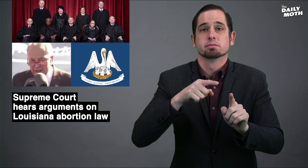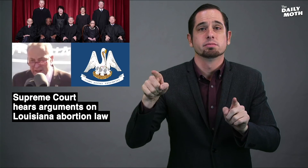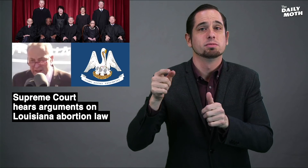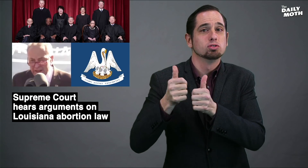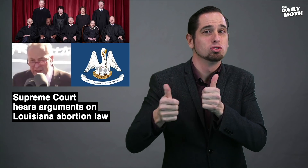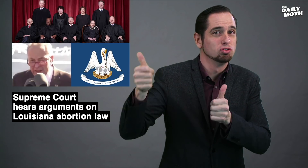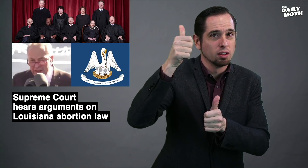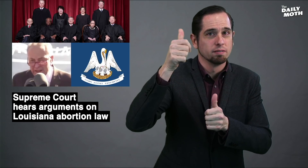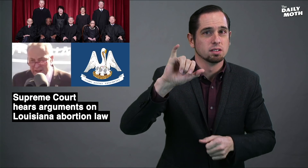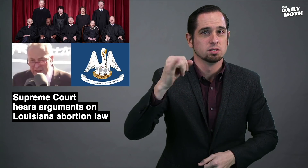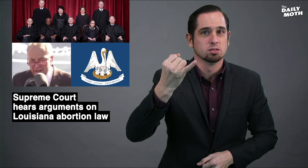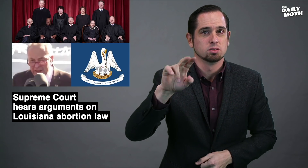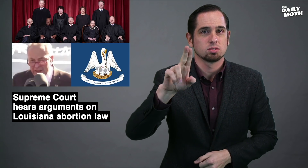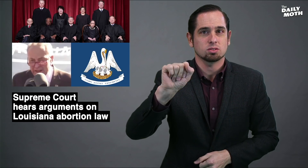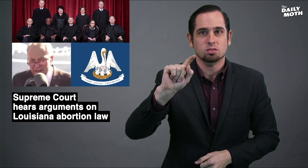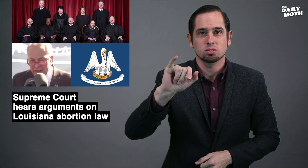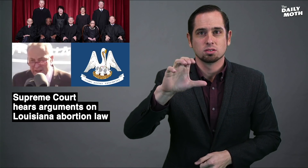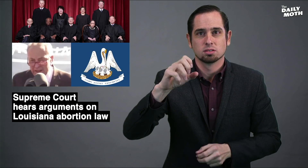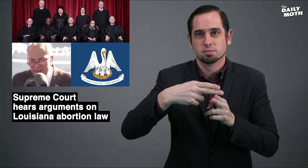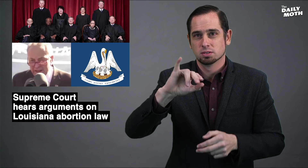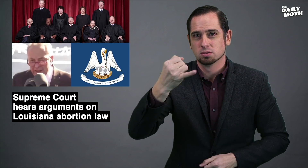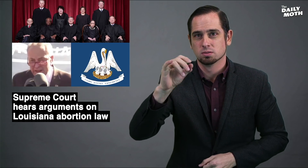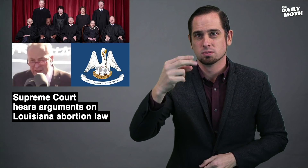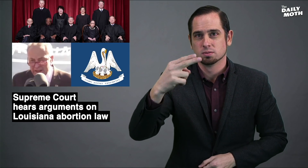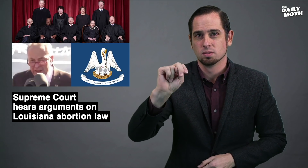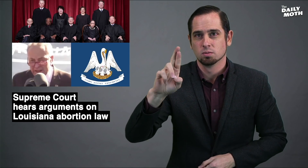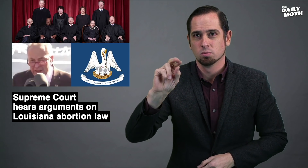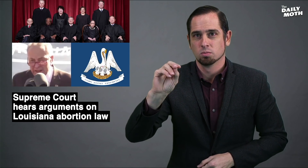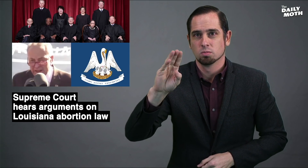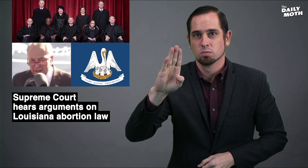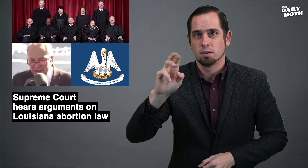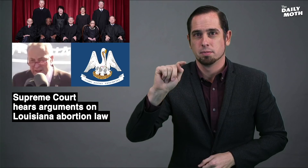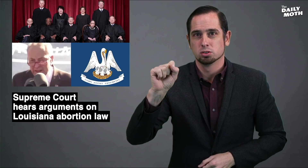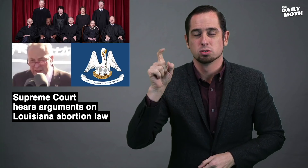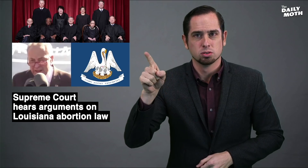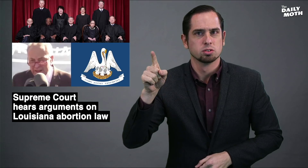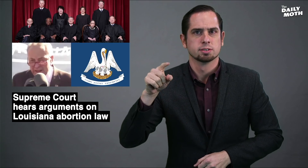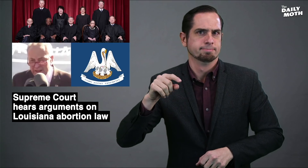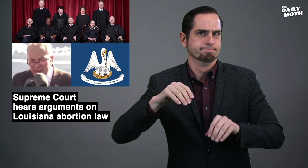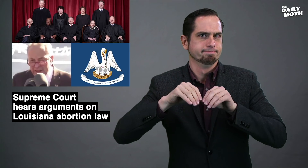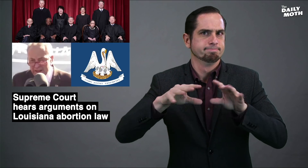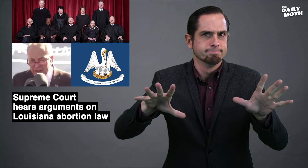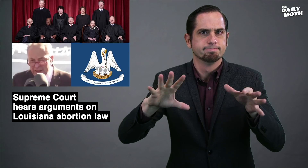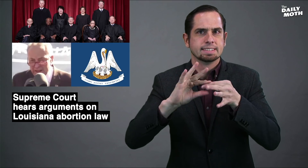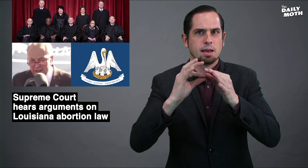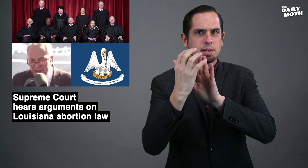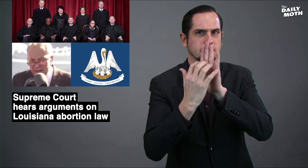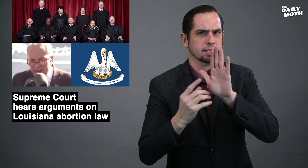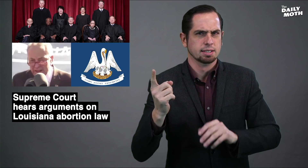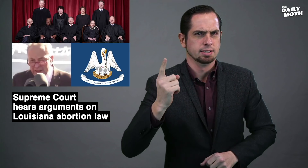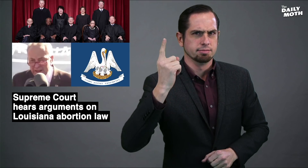Chief Justice John Roberts released a statement